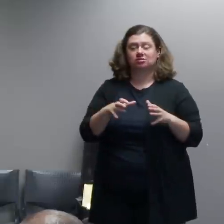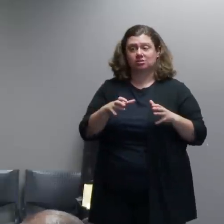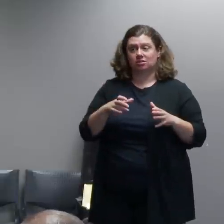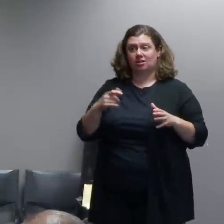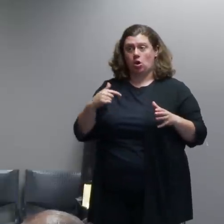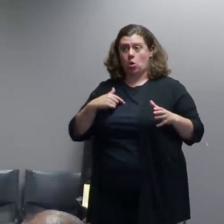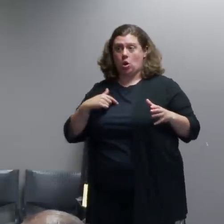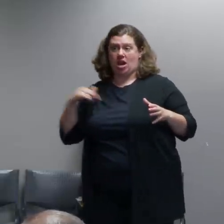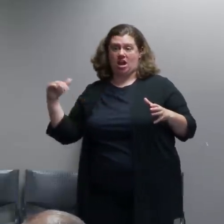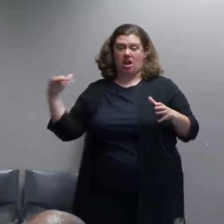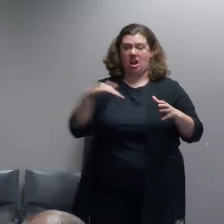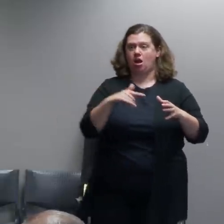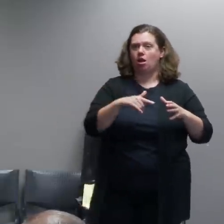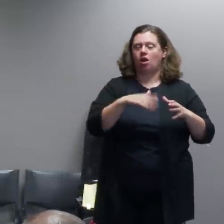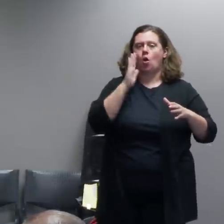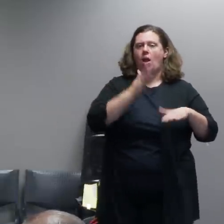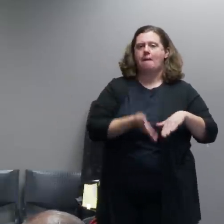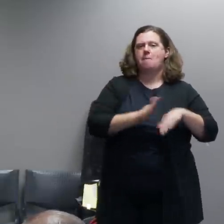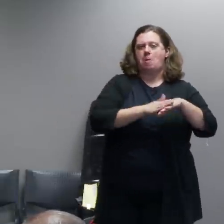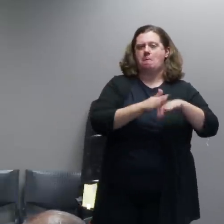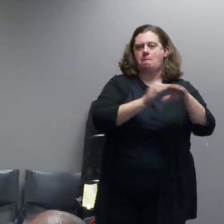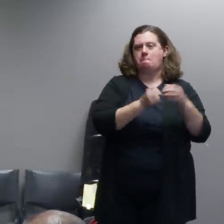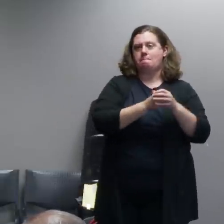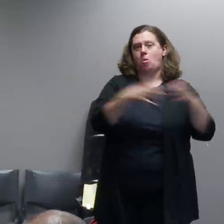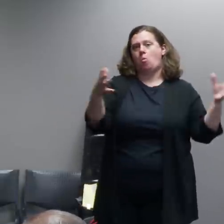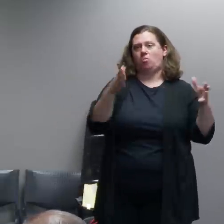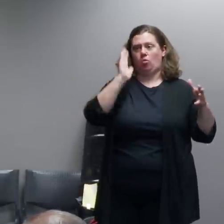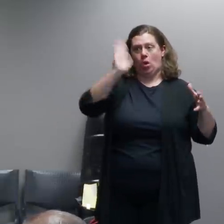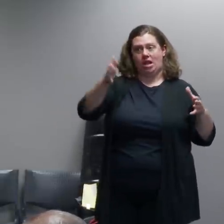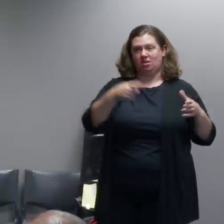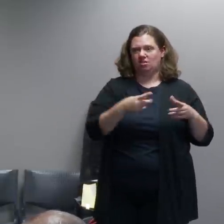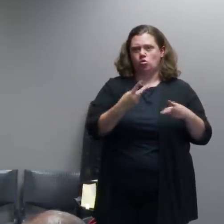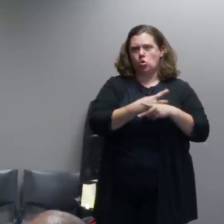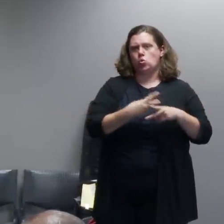and escalating until we can't we can no longer